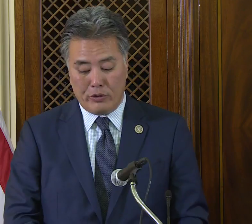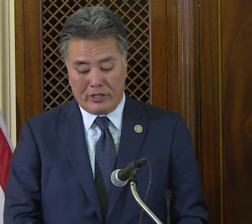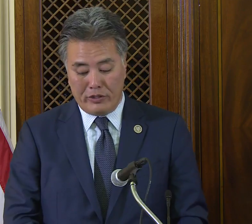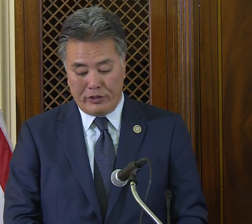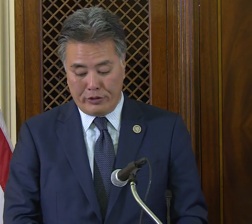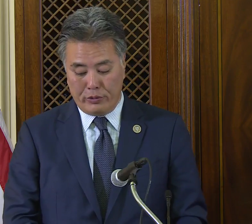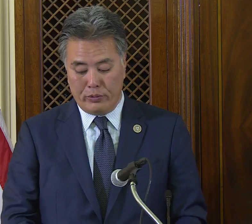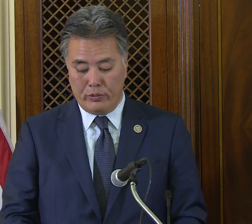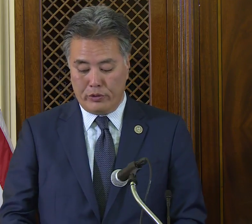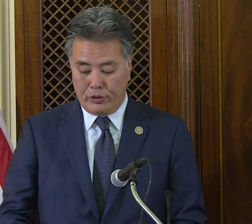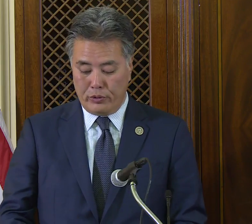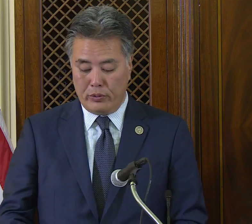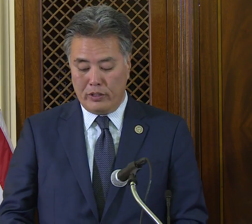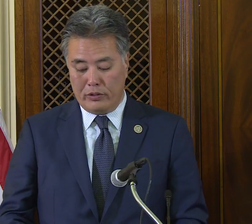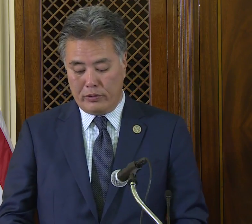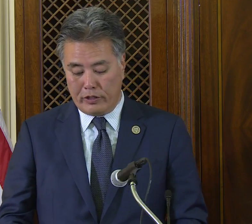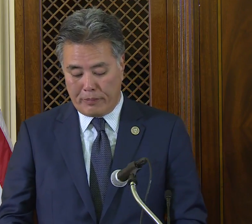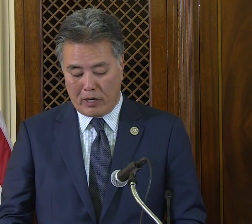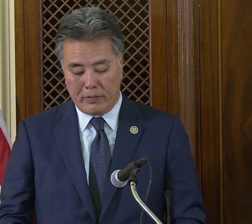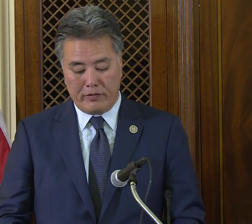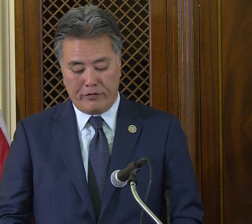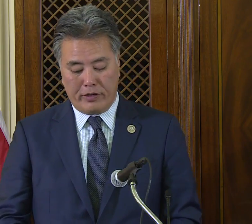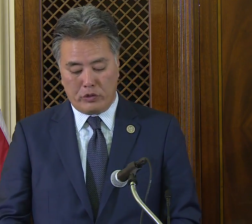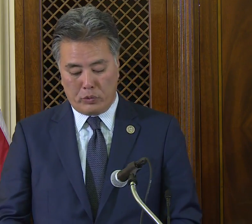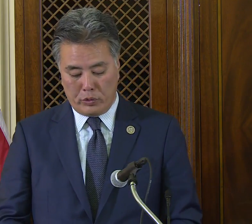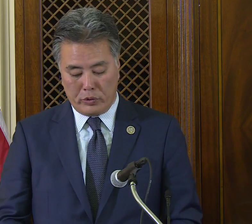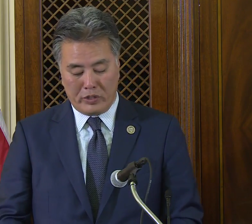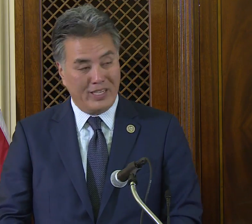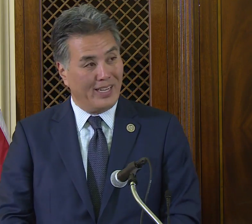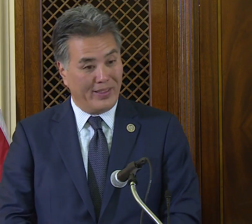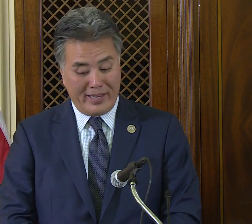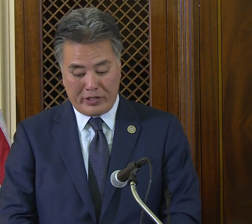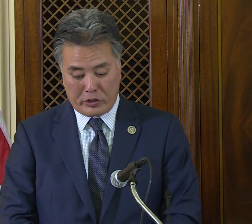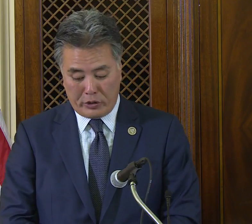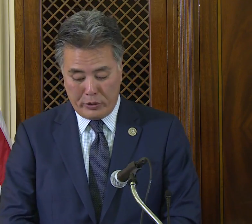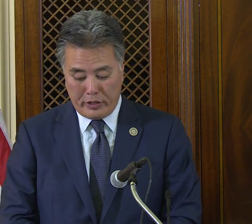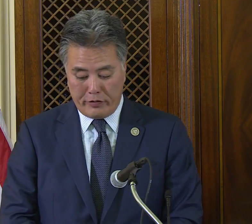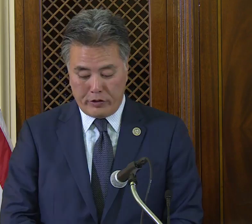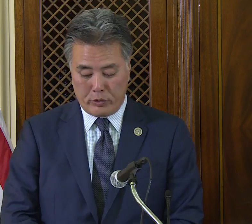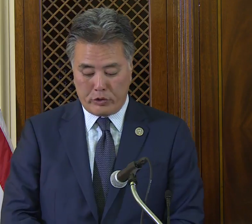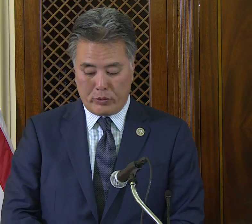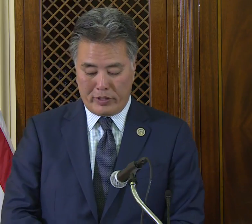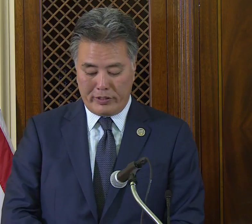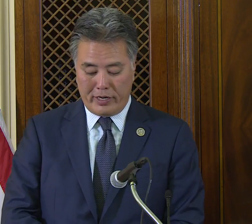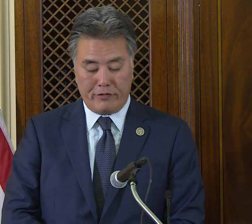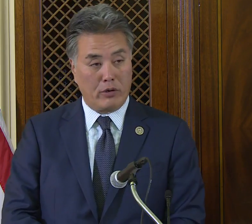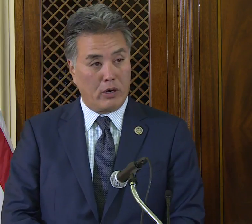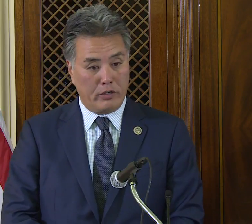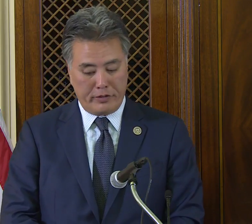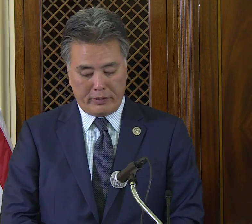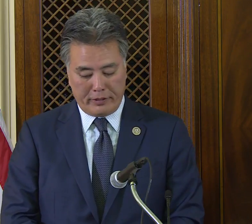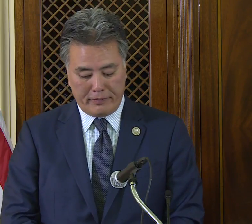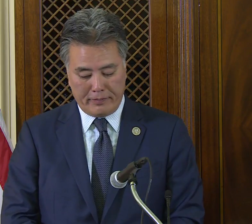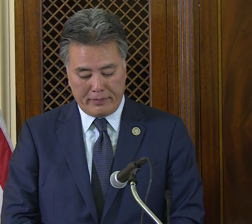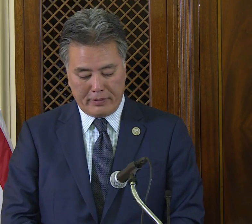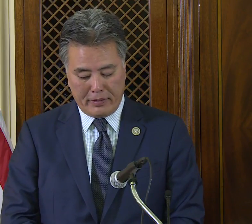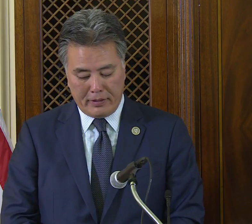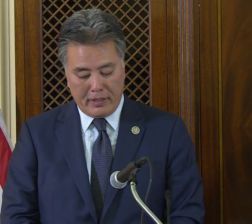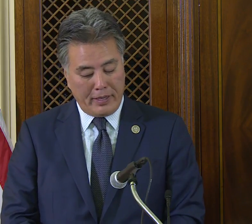to continue due to the Department of Defense rules that exclude individuals who are deaf or hard of hearing.